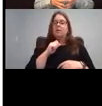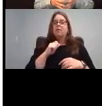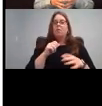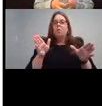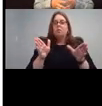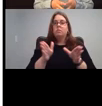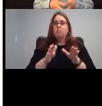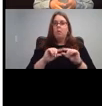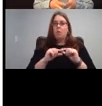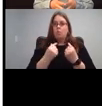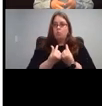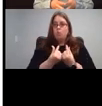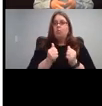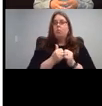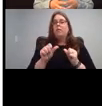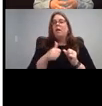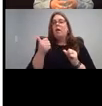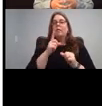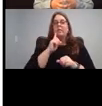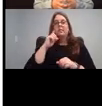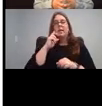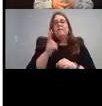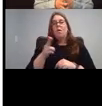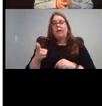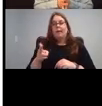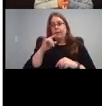with other Deaf and Hard of Hearing kid. And it doesn't